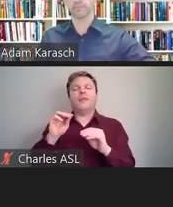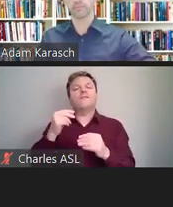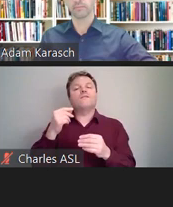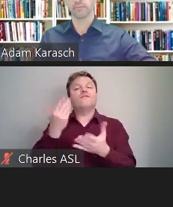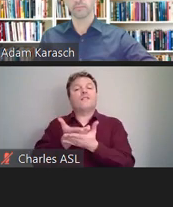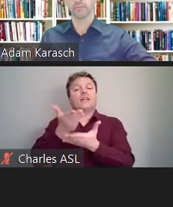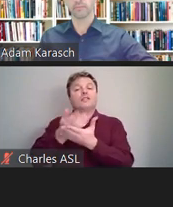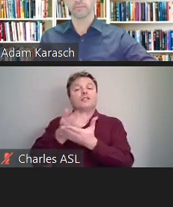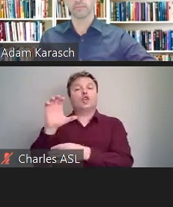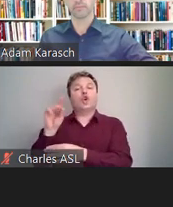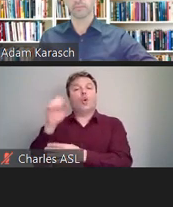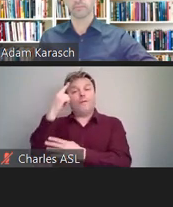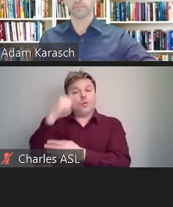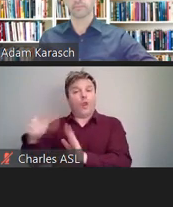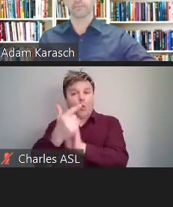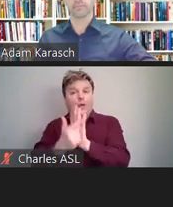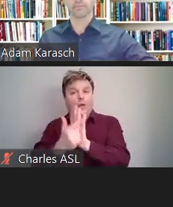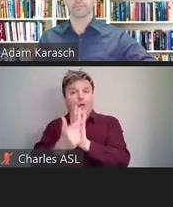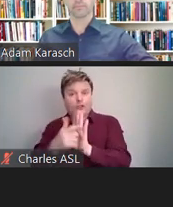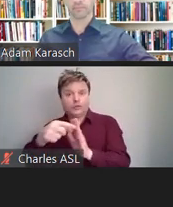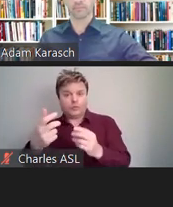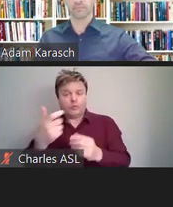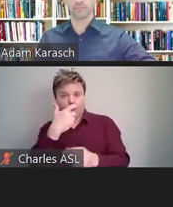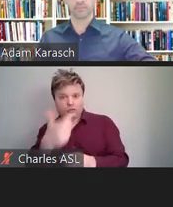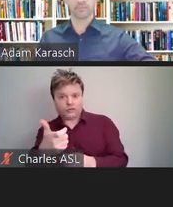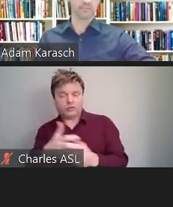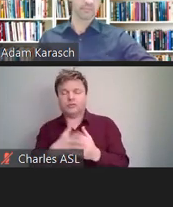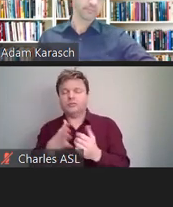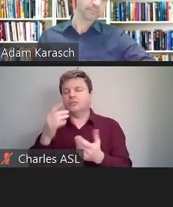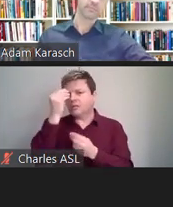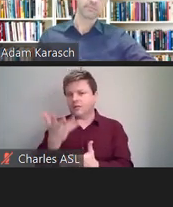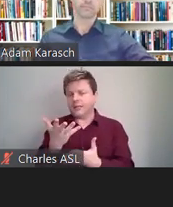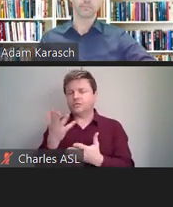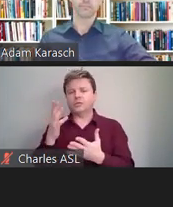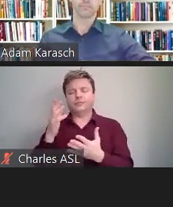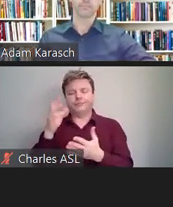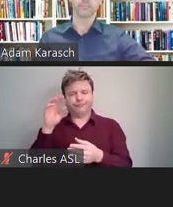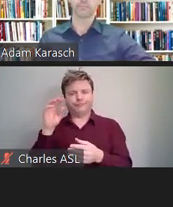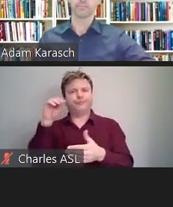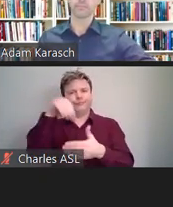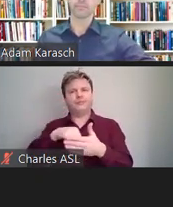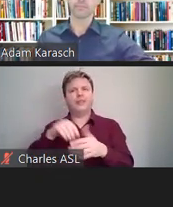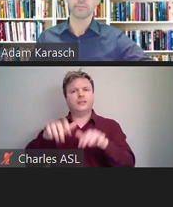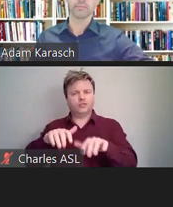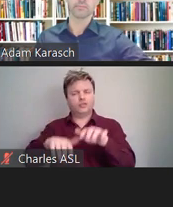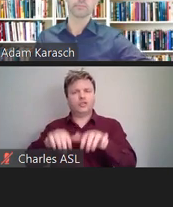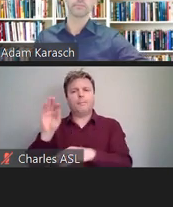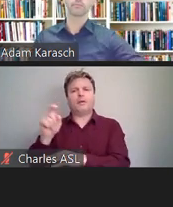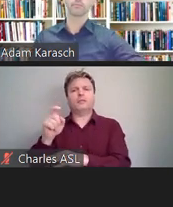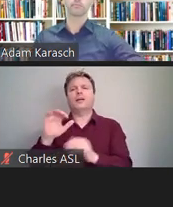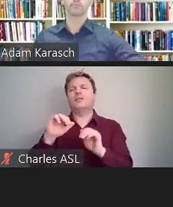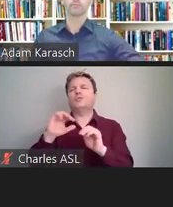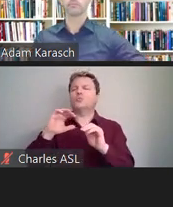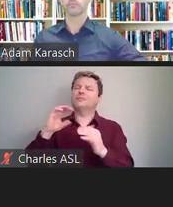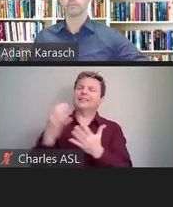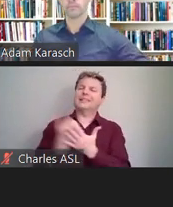I just put it in the chatbox-- the information on how you get the credit.